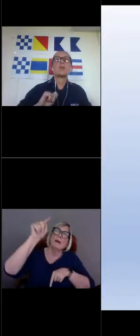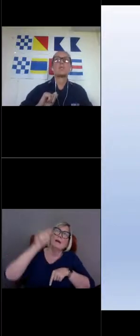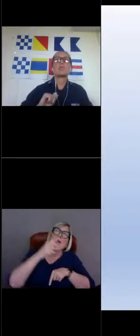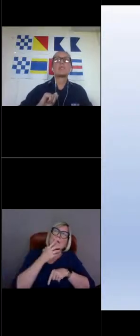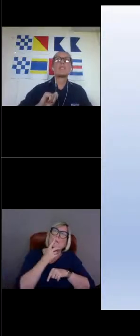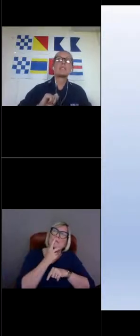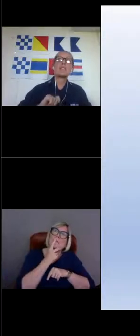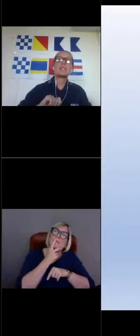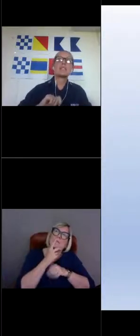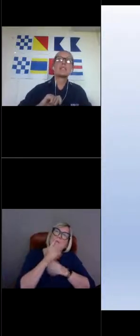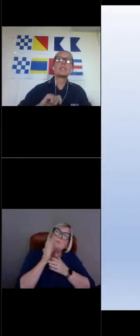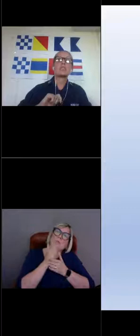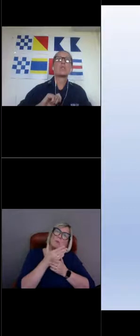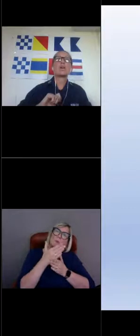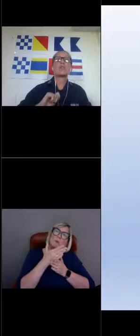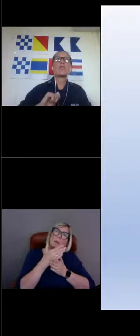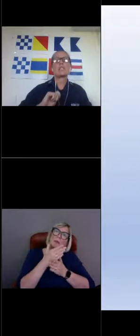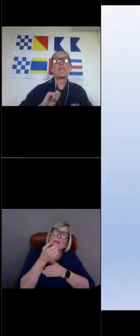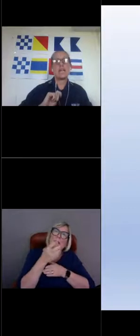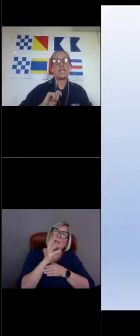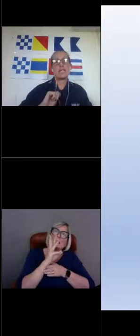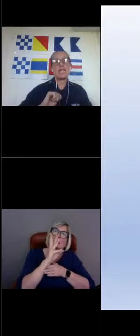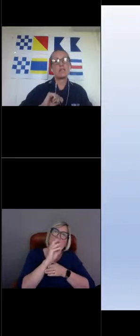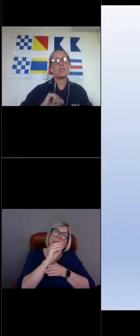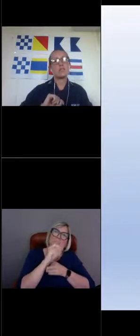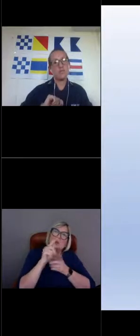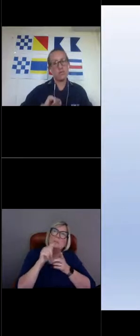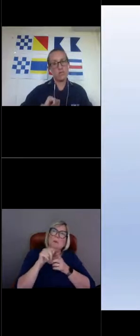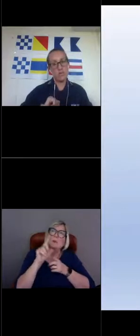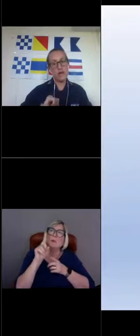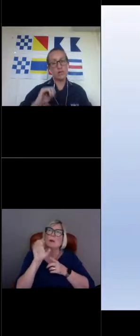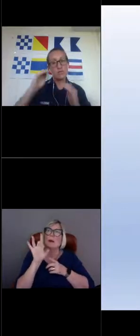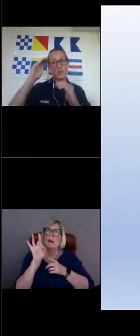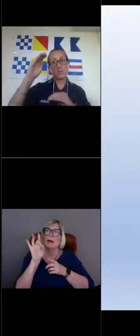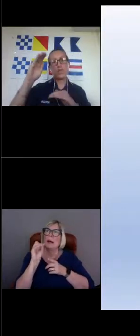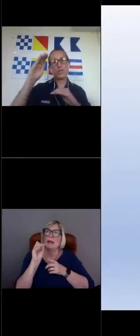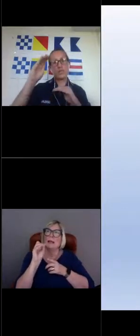anywhere between 60 to 180 nautical miles between each buoy.